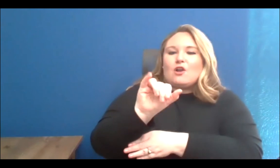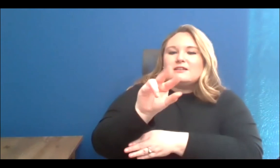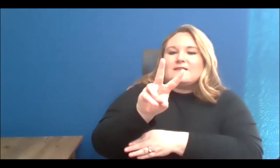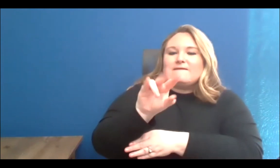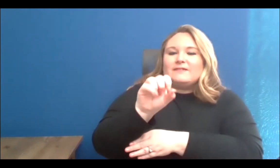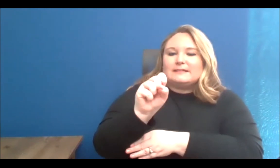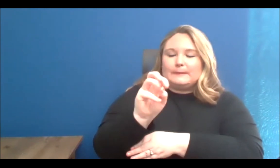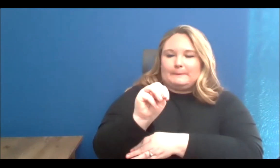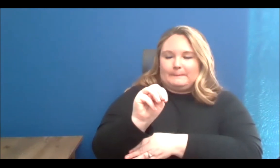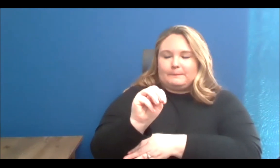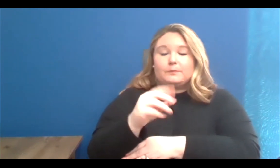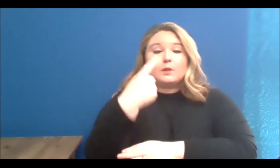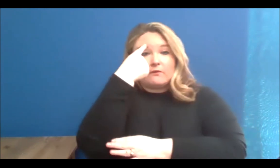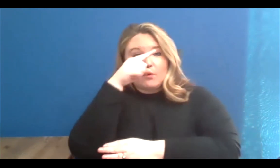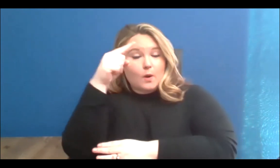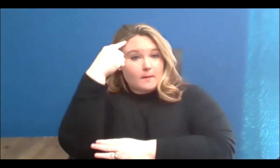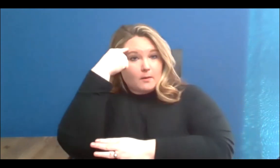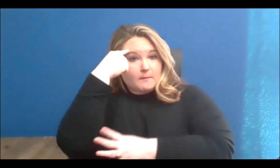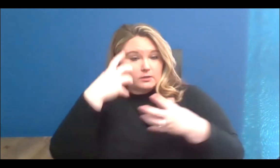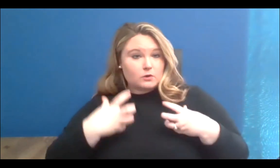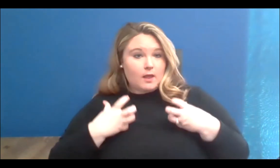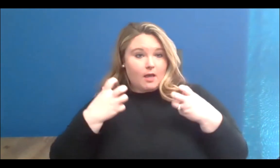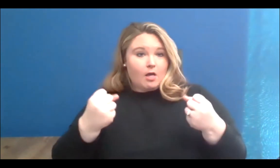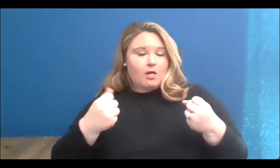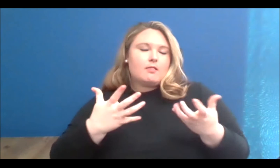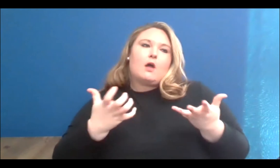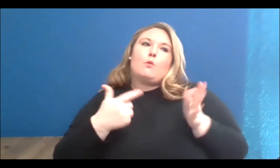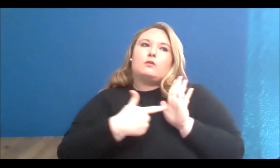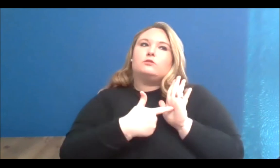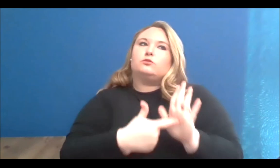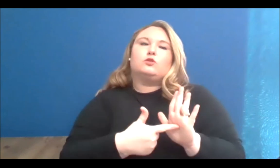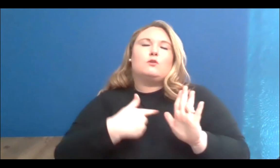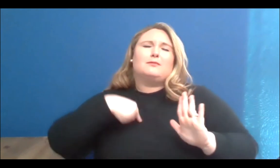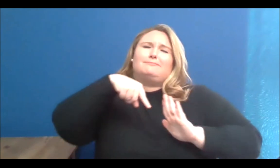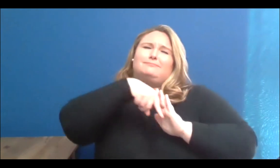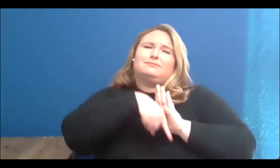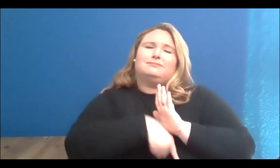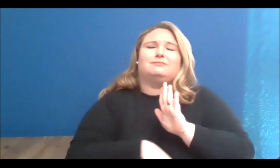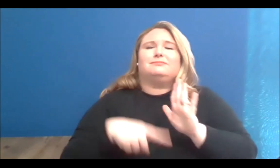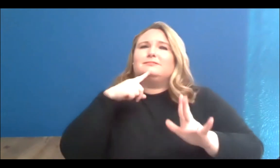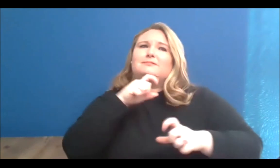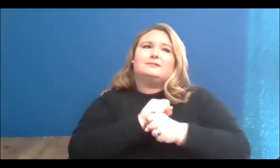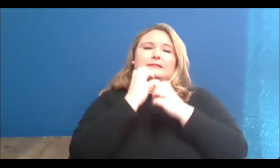I would like to take a moment to express deep gratitude to the StreetARToronto and the Muse ARTS teams